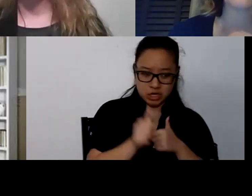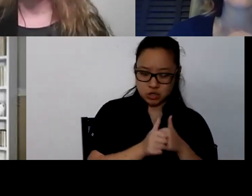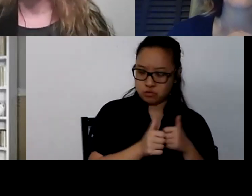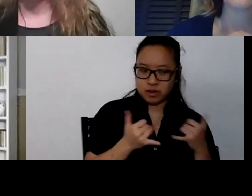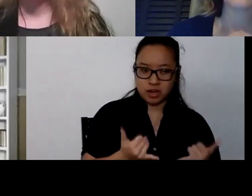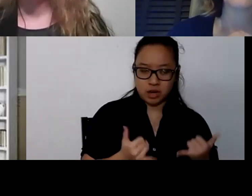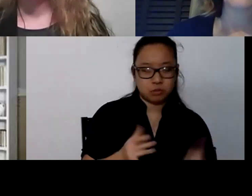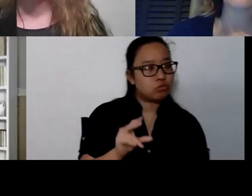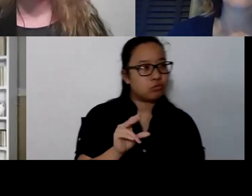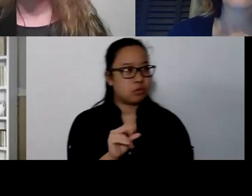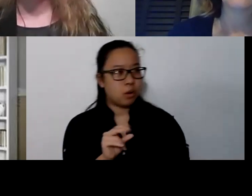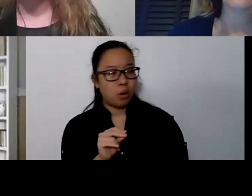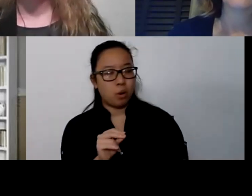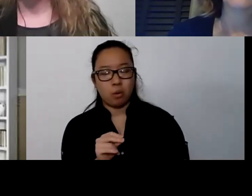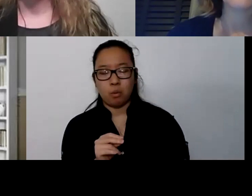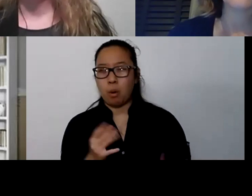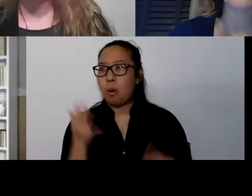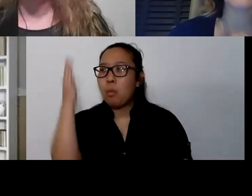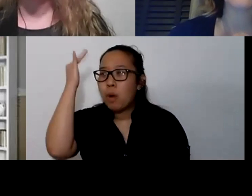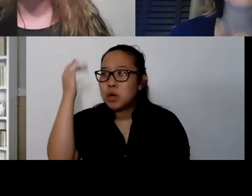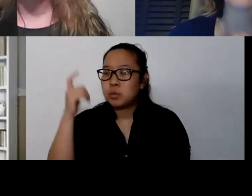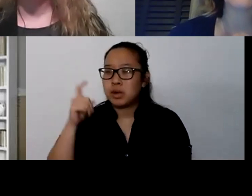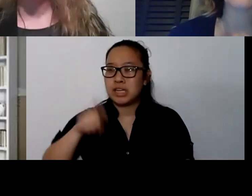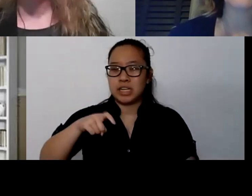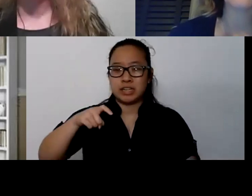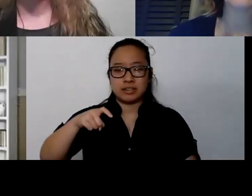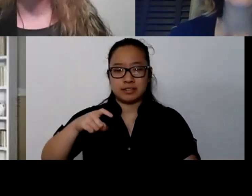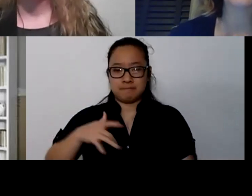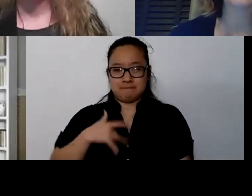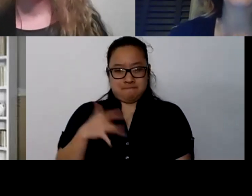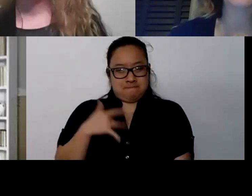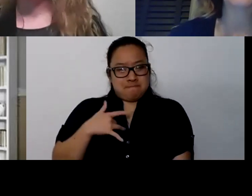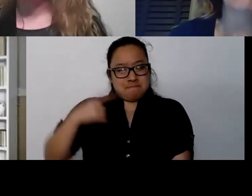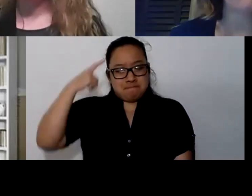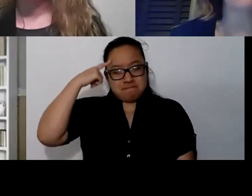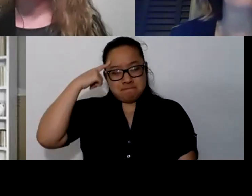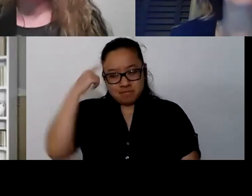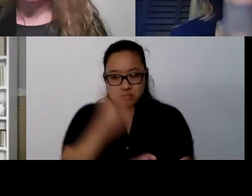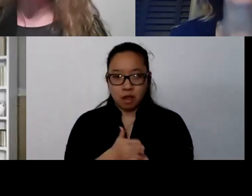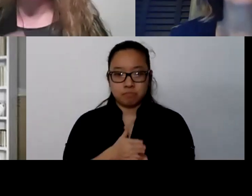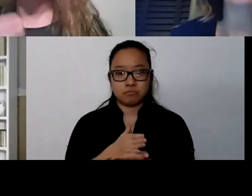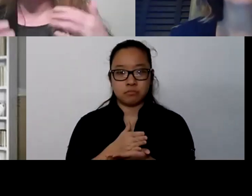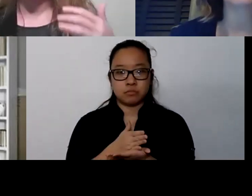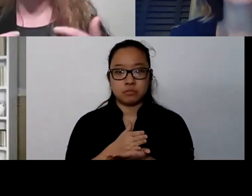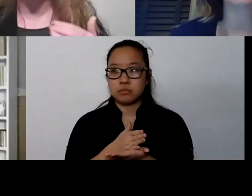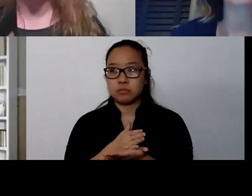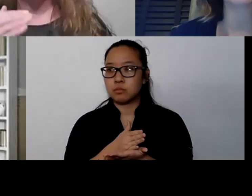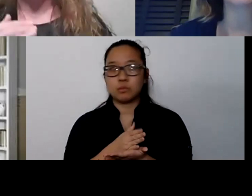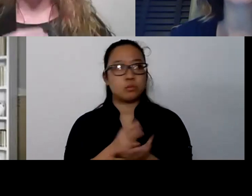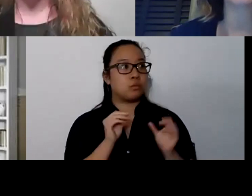and feeling threatening that I'm feeling this way? Am I actually in danger? Okay, if I'm not, then how do I get myself going?